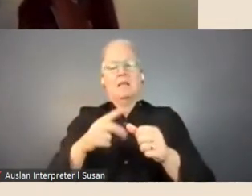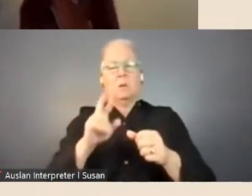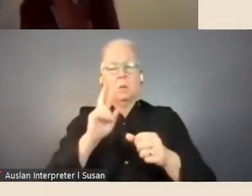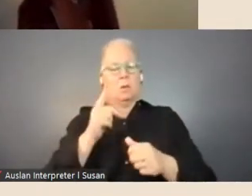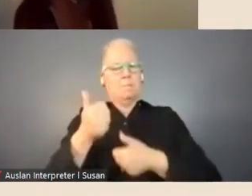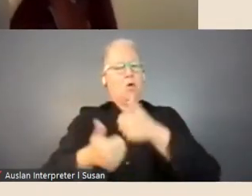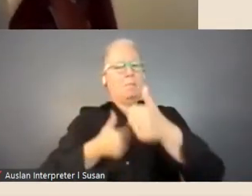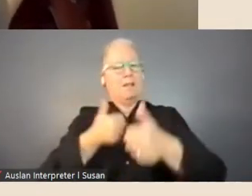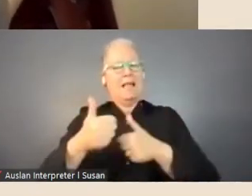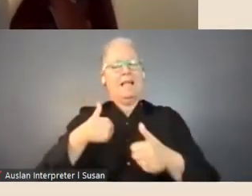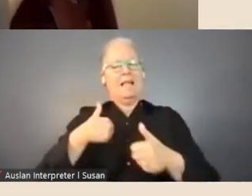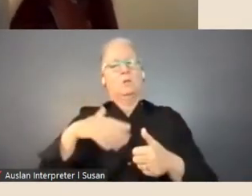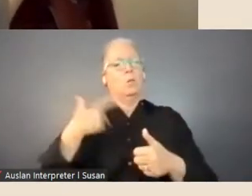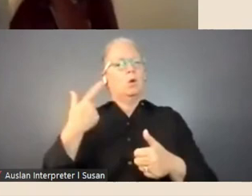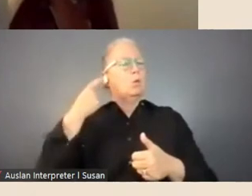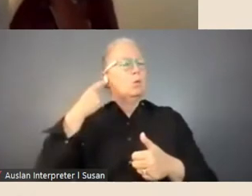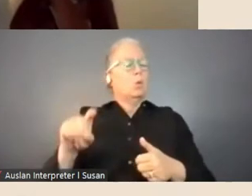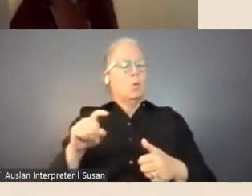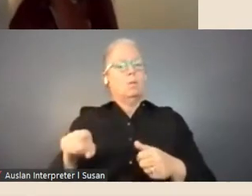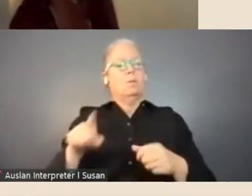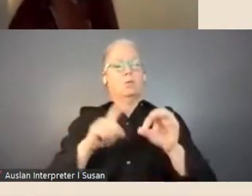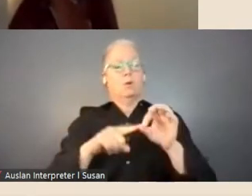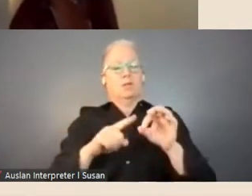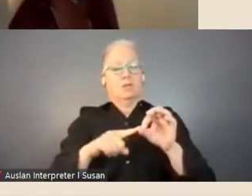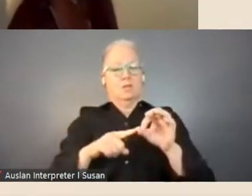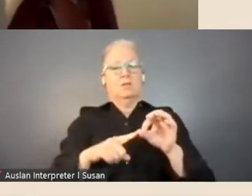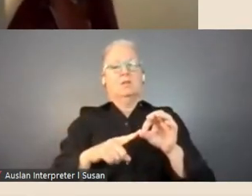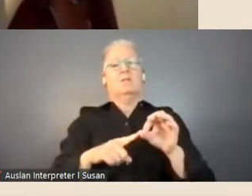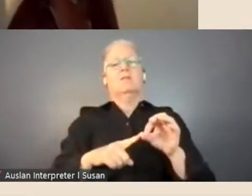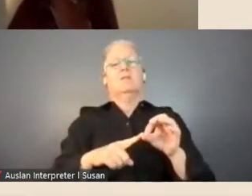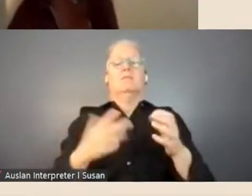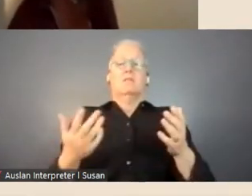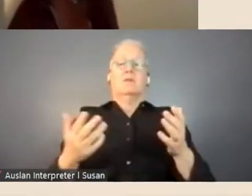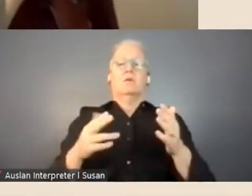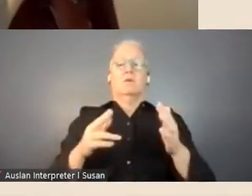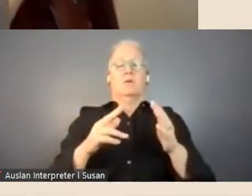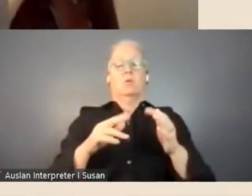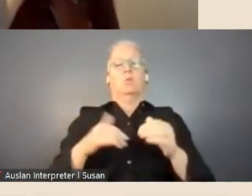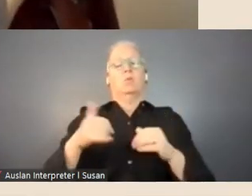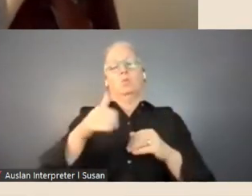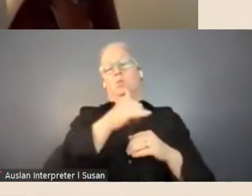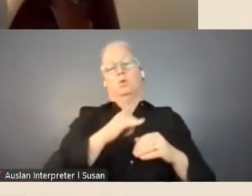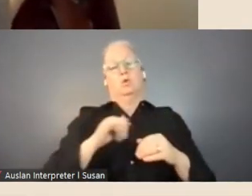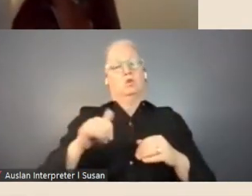ignore it and the question is: 'historically speaking, which fellowships are most or least competitive?'